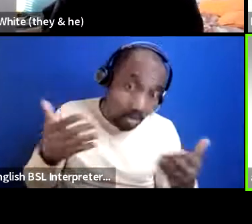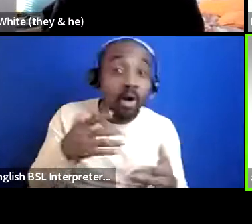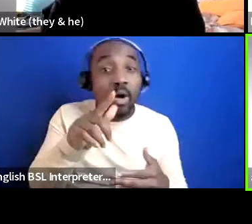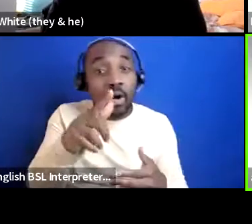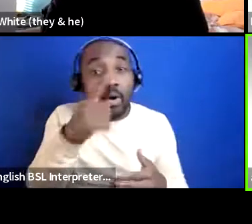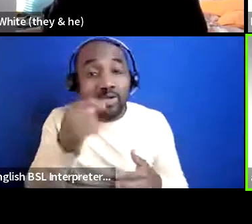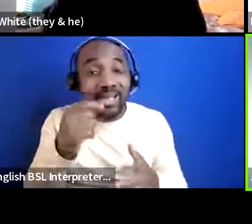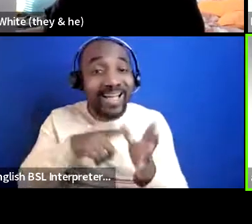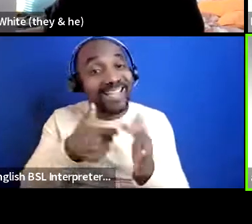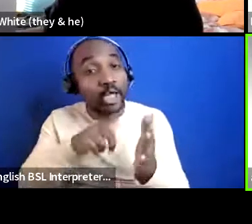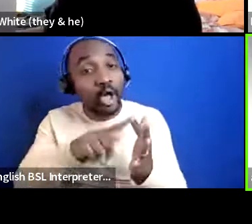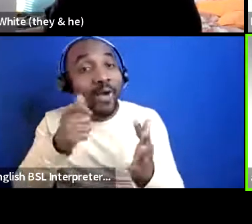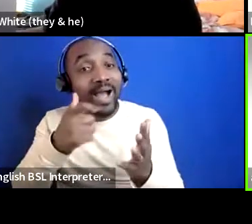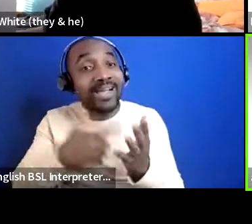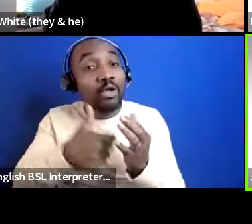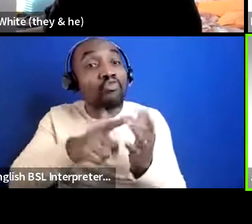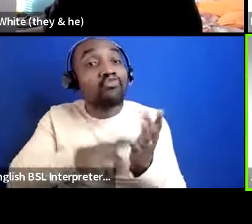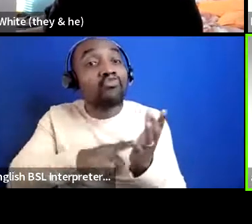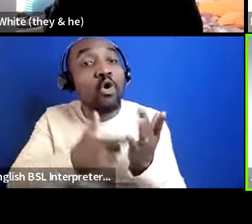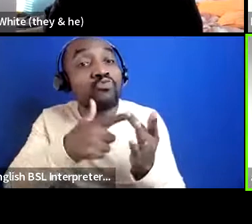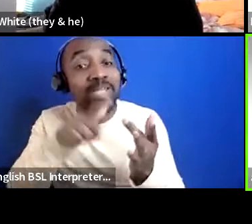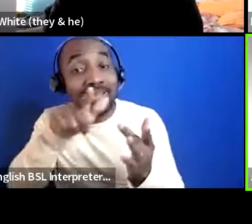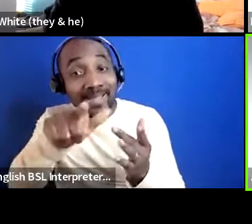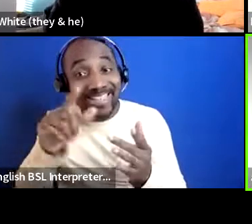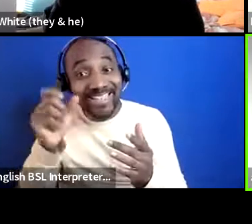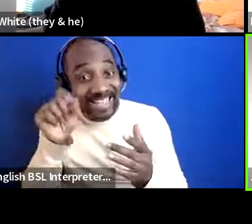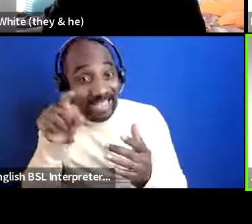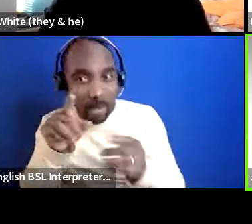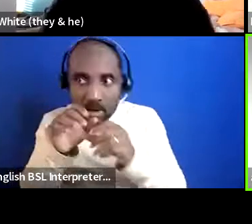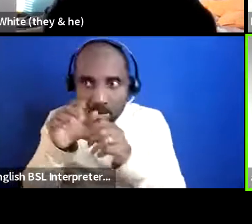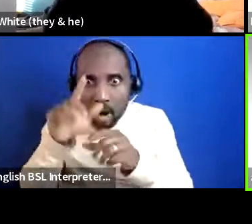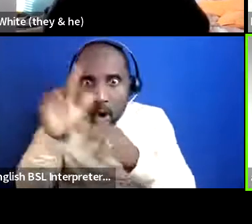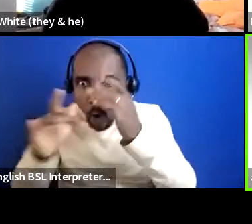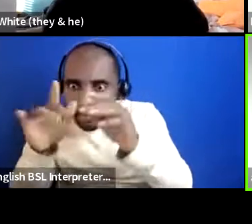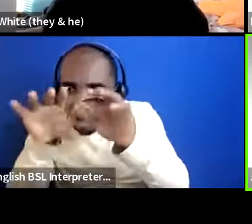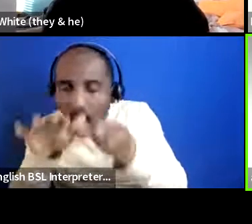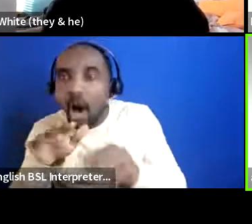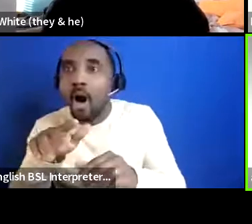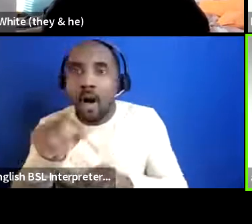Ruairi's email online somewhere and say hey Ruairi help me i need your help be annoying